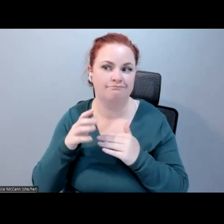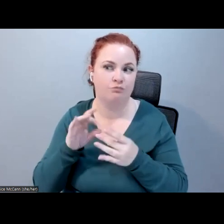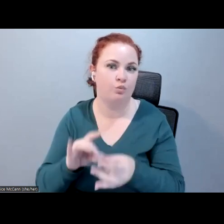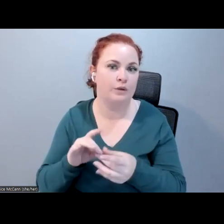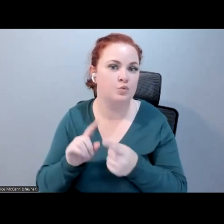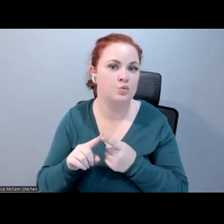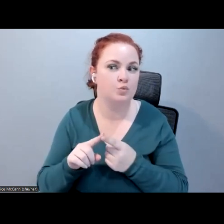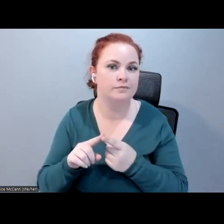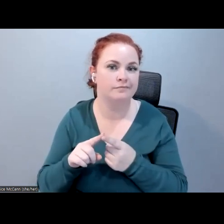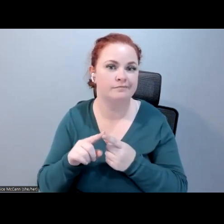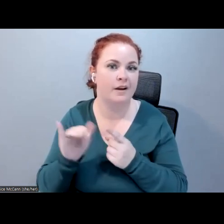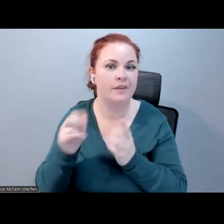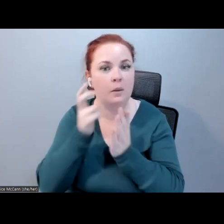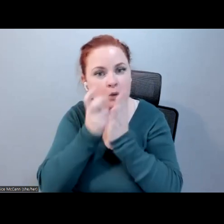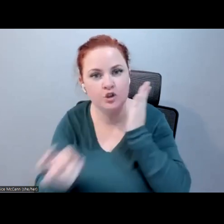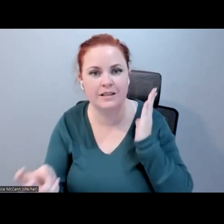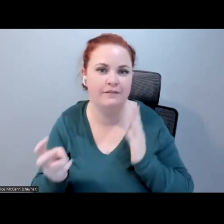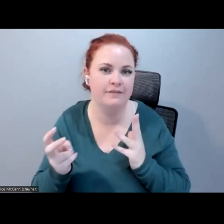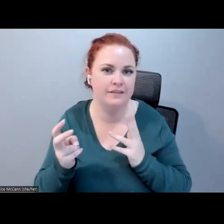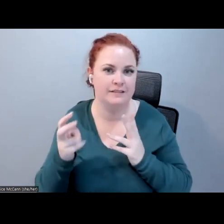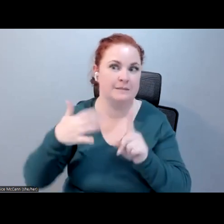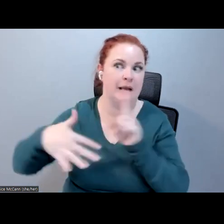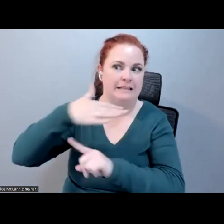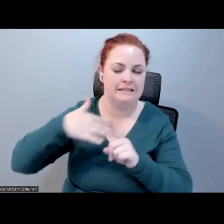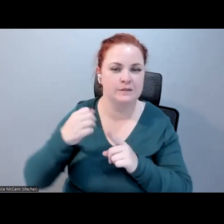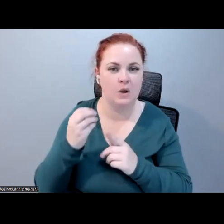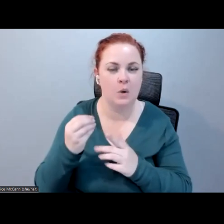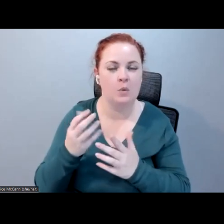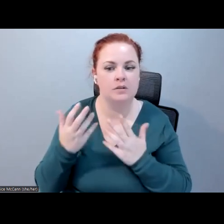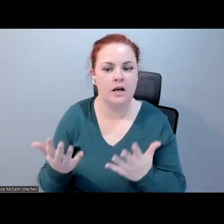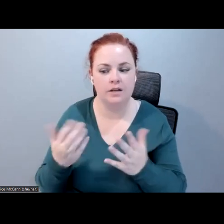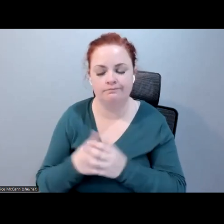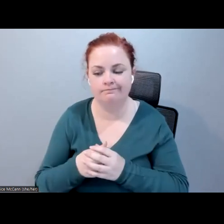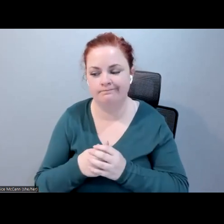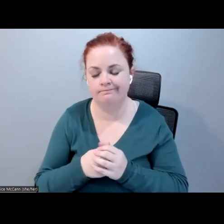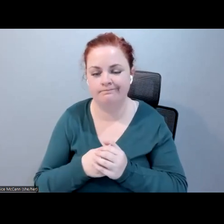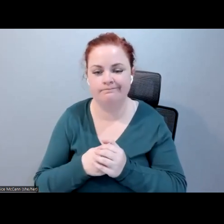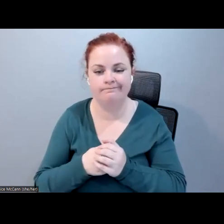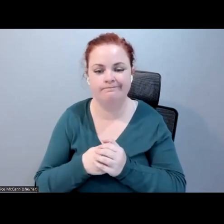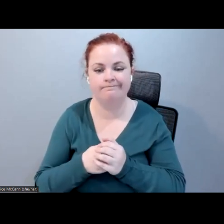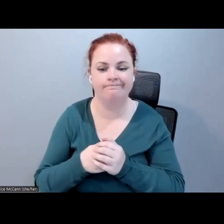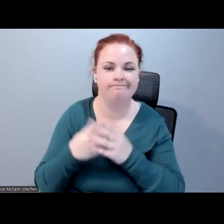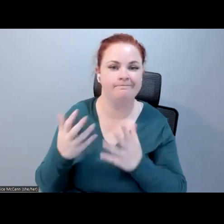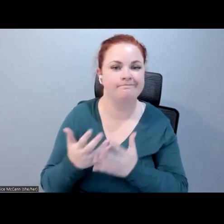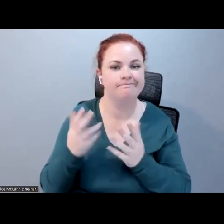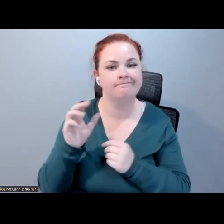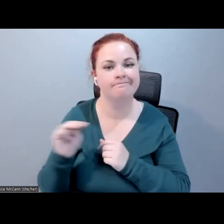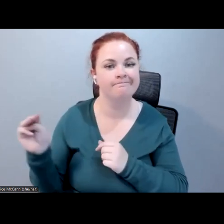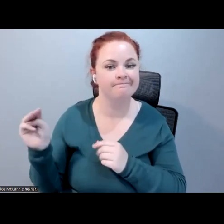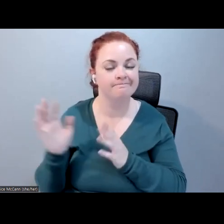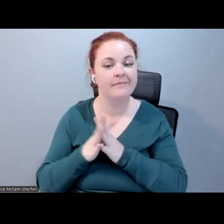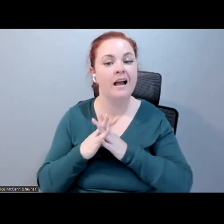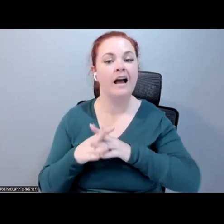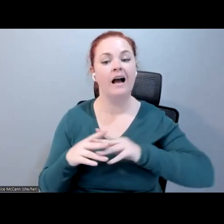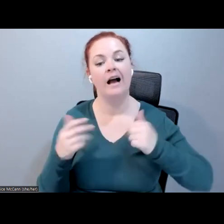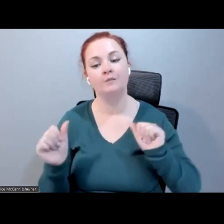immersive space. So, I'm talking myself into a corner here.